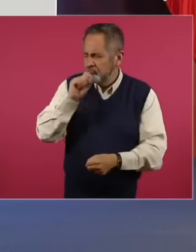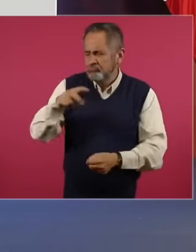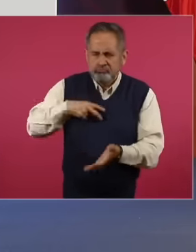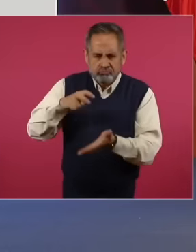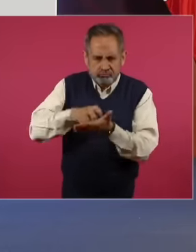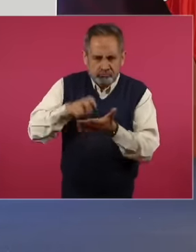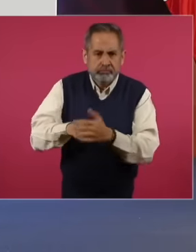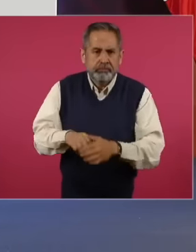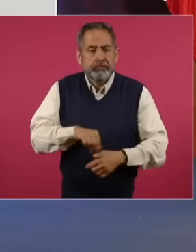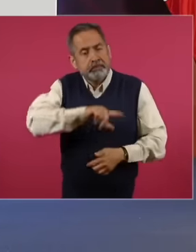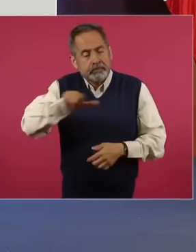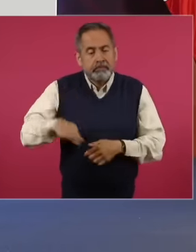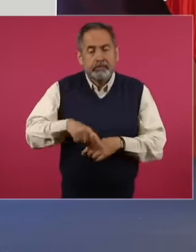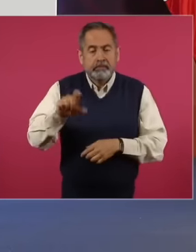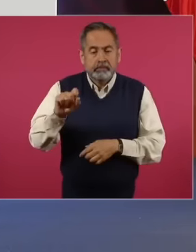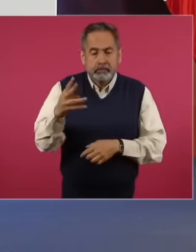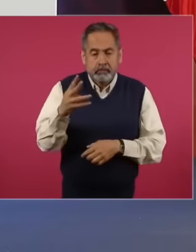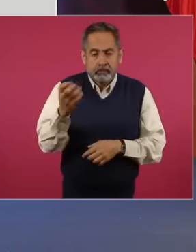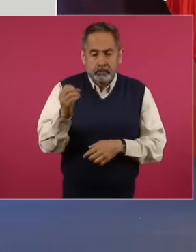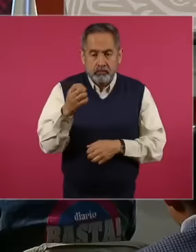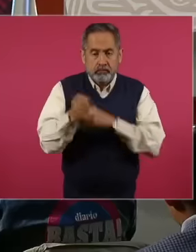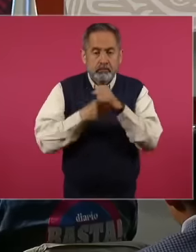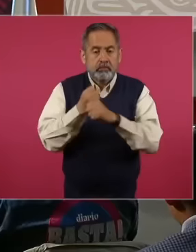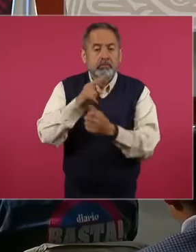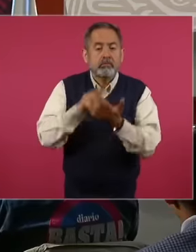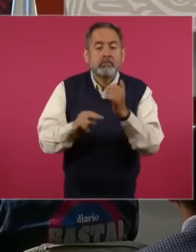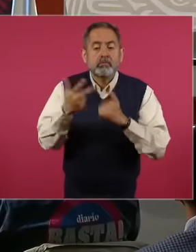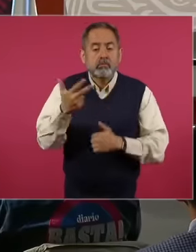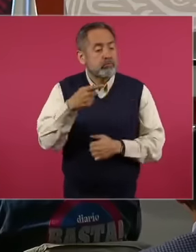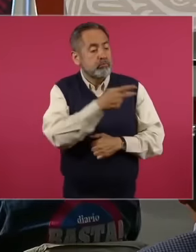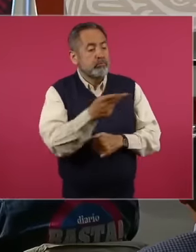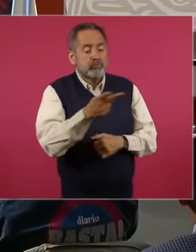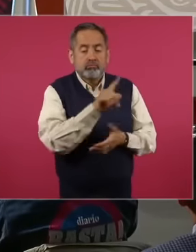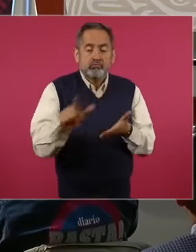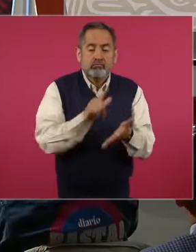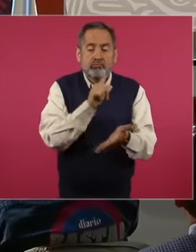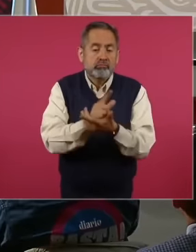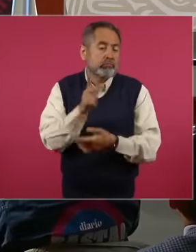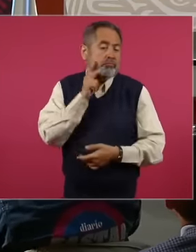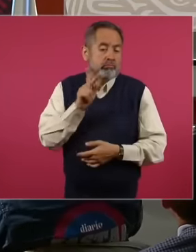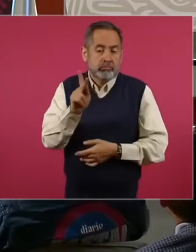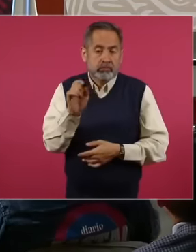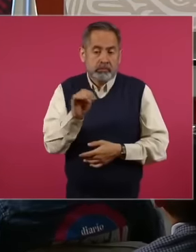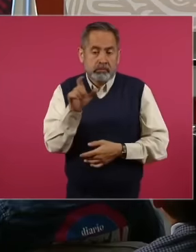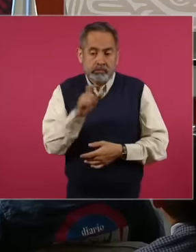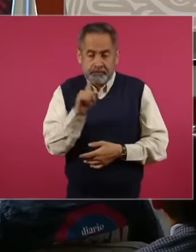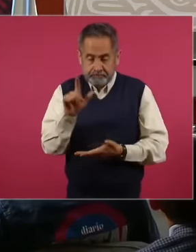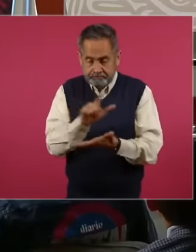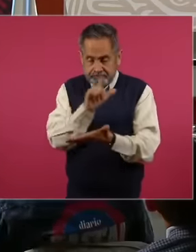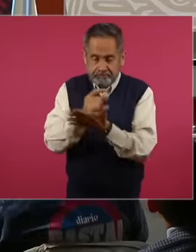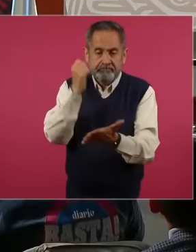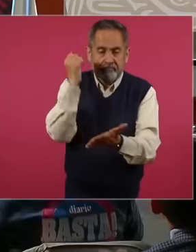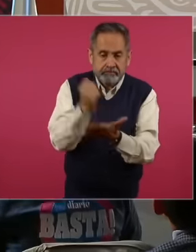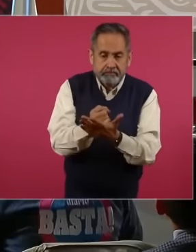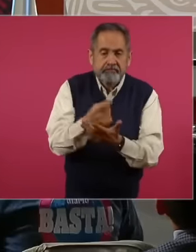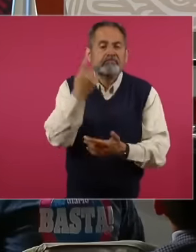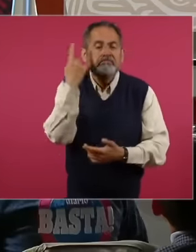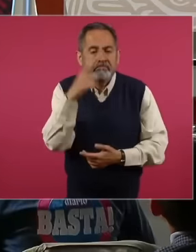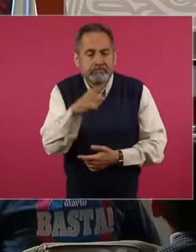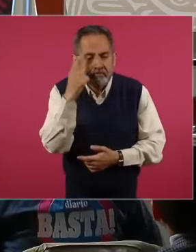October 24, 2008, the Mexican oil law was approved to give rise to the granting of